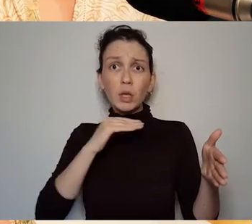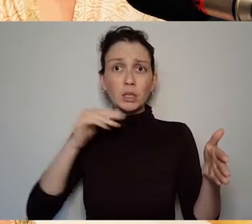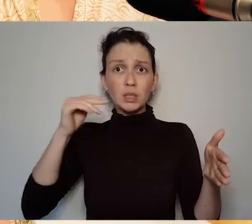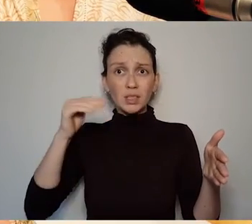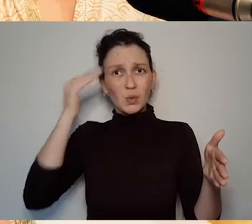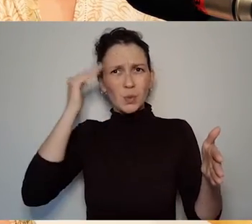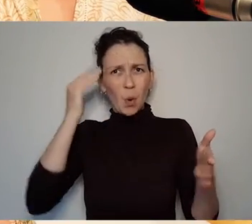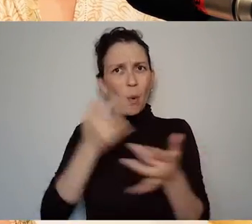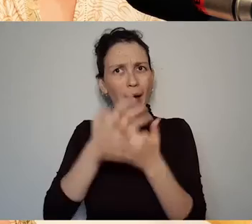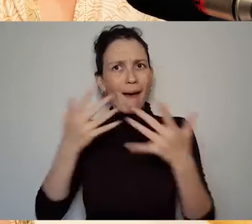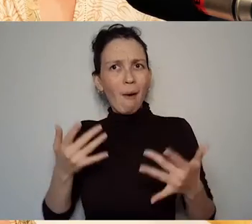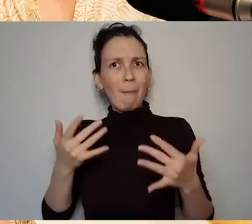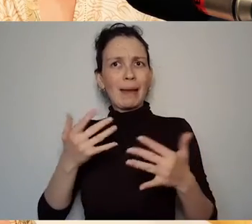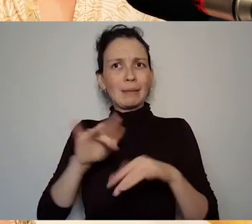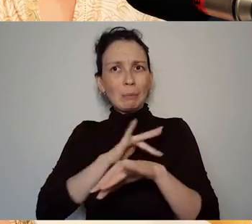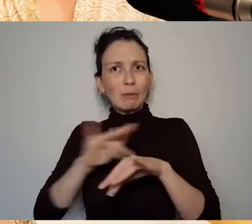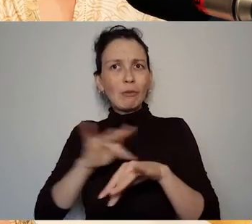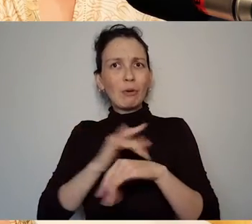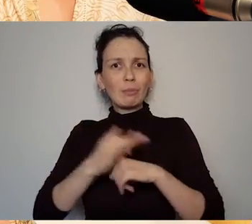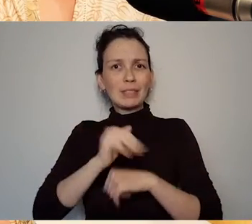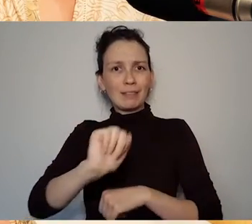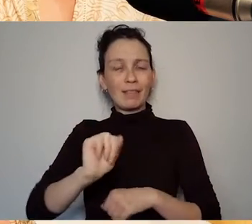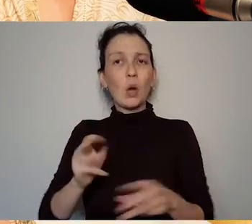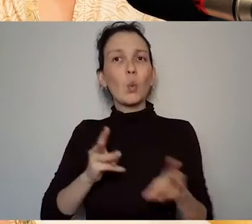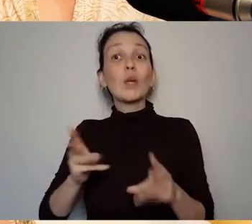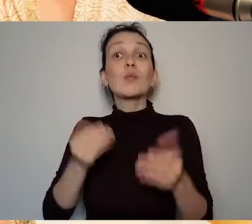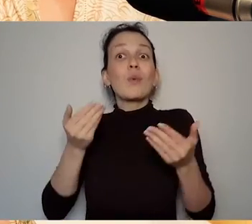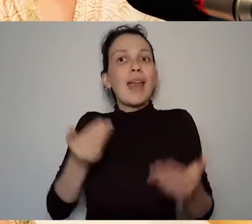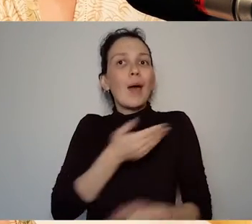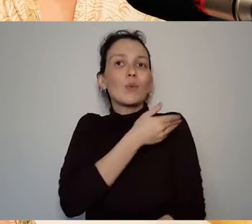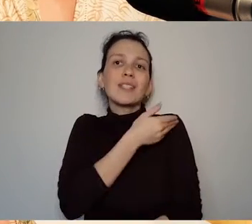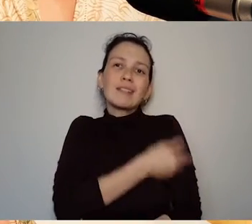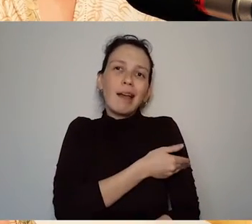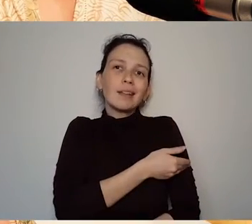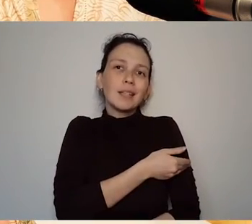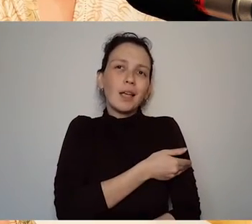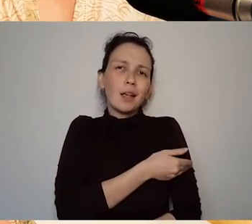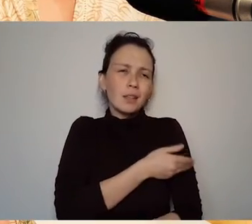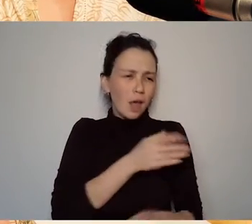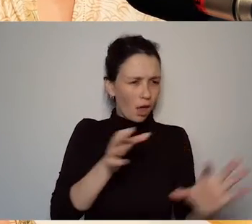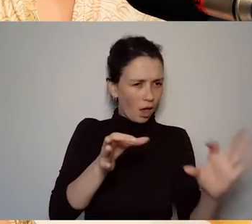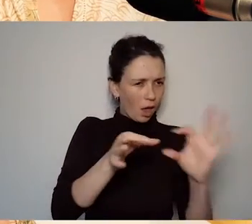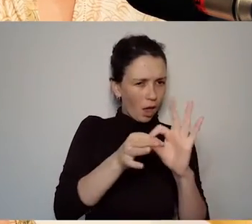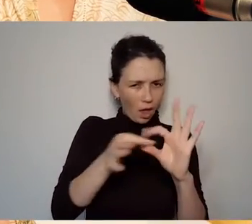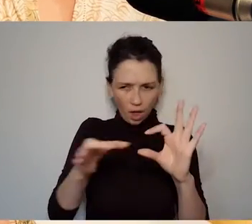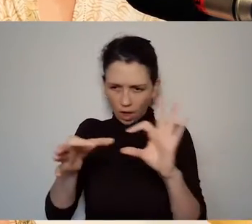we're beginning to join the dots between what happened in the 30s in the Abbey, what happened in